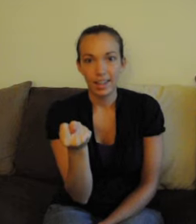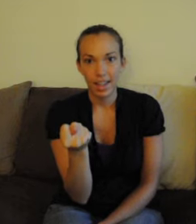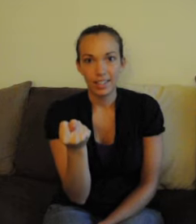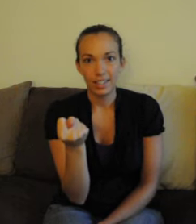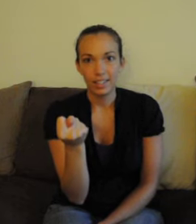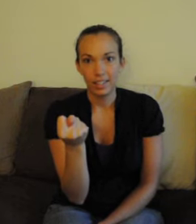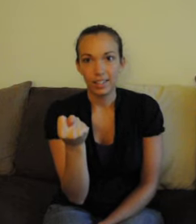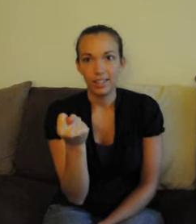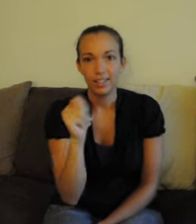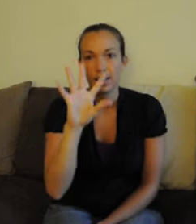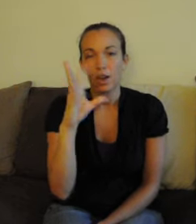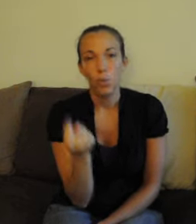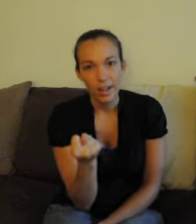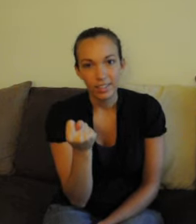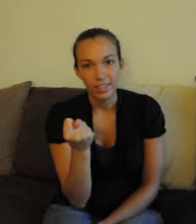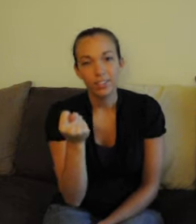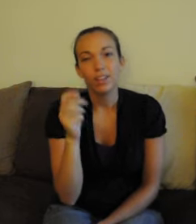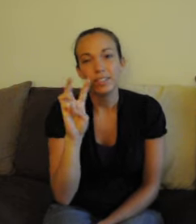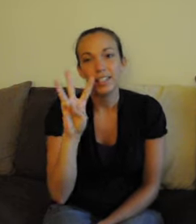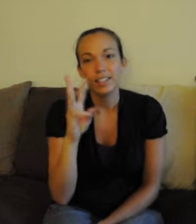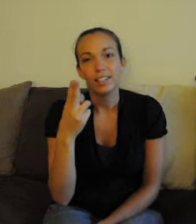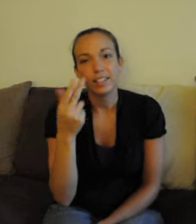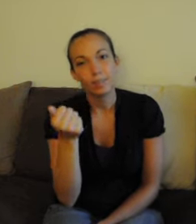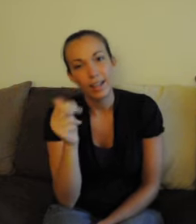and end in a T. You're not really spelling